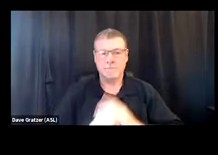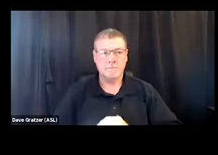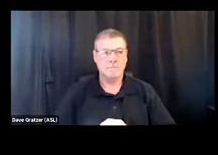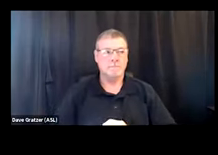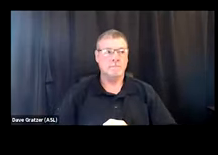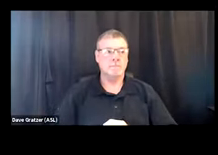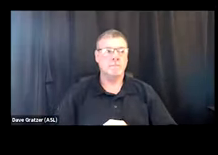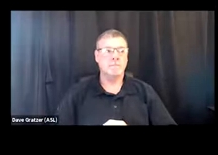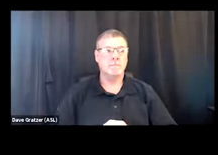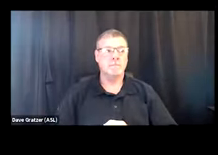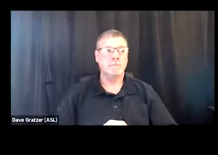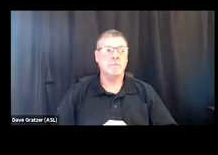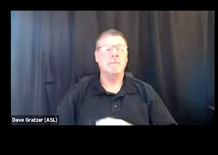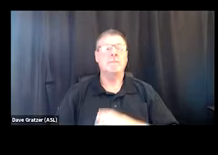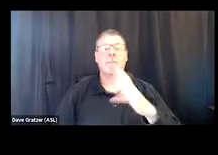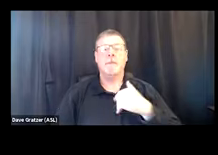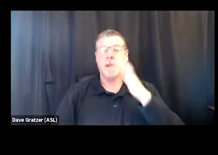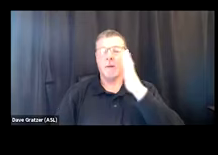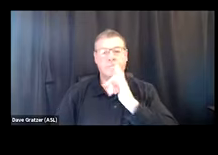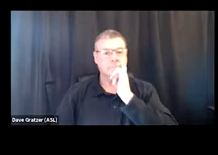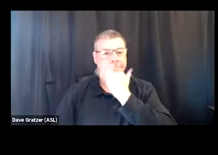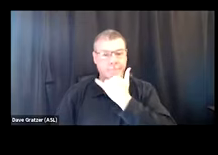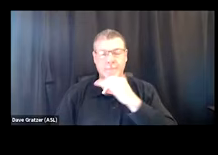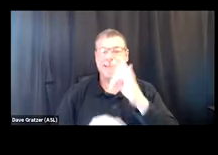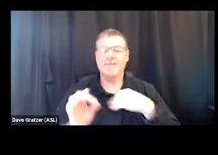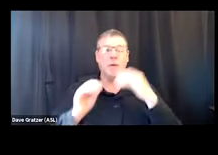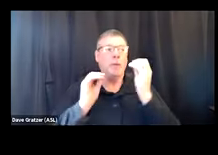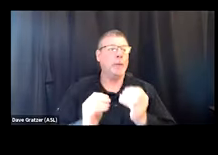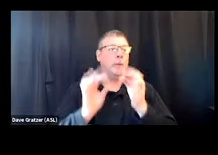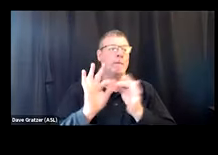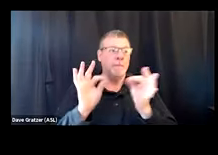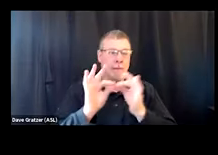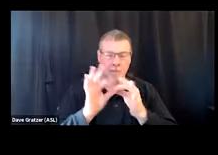I would certainly be remiss if I didn't mention that though there are many